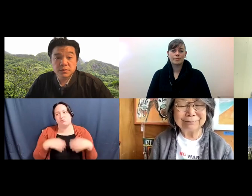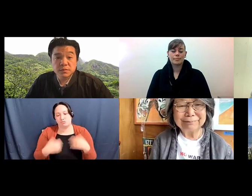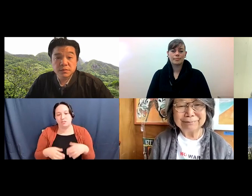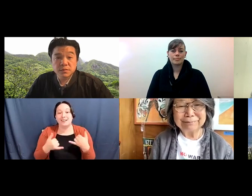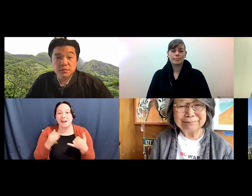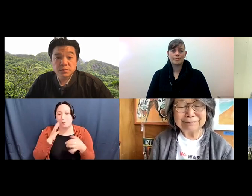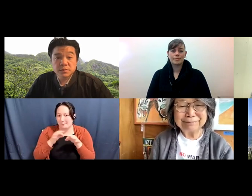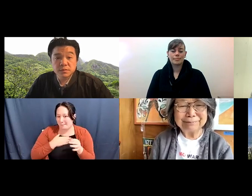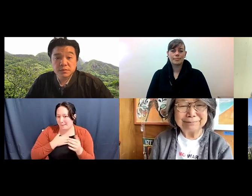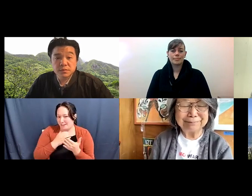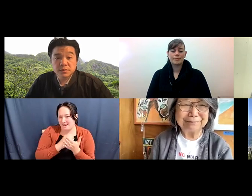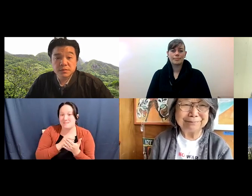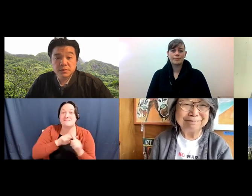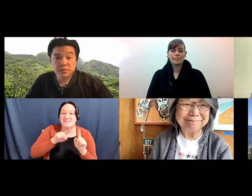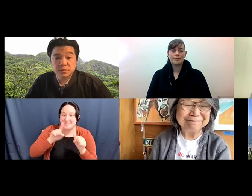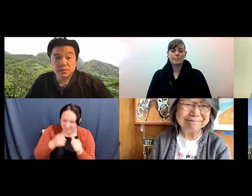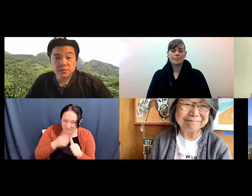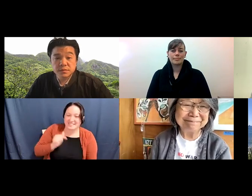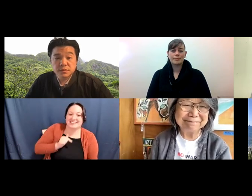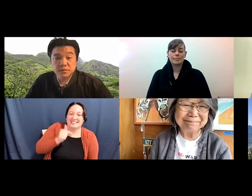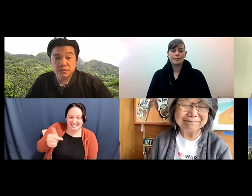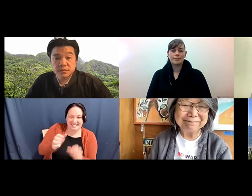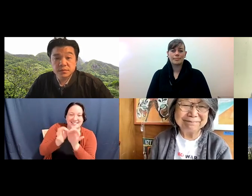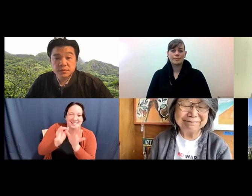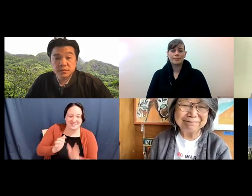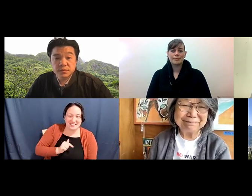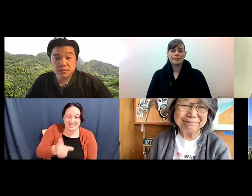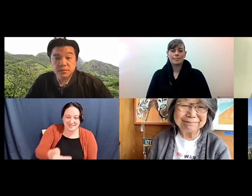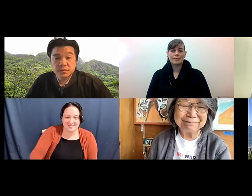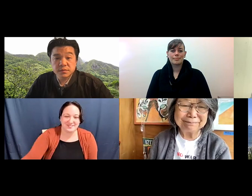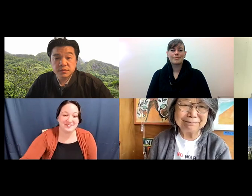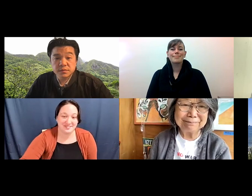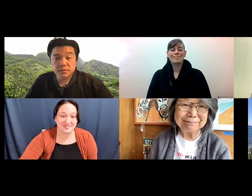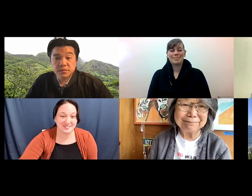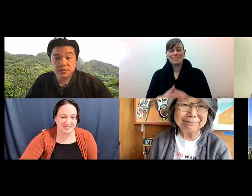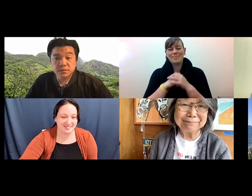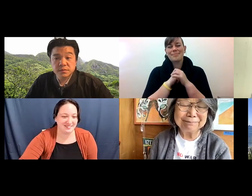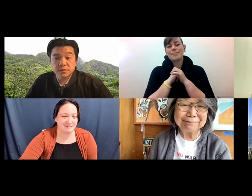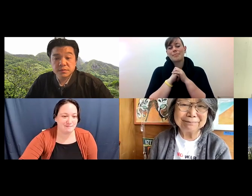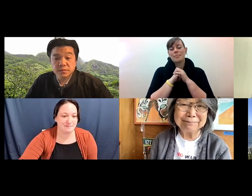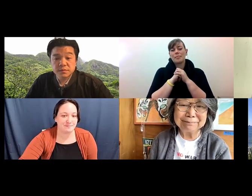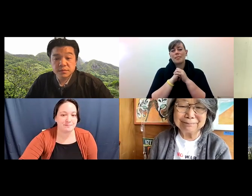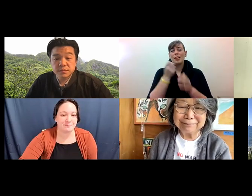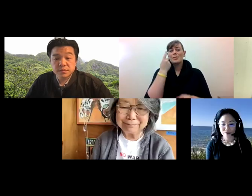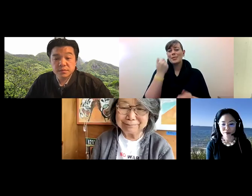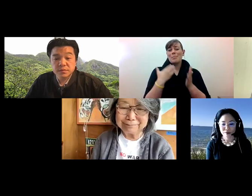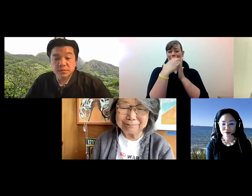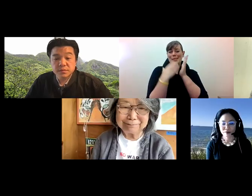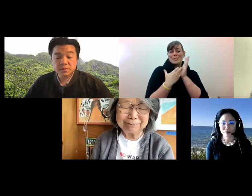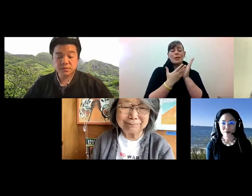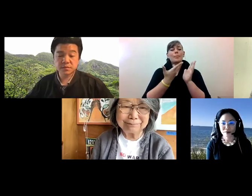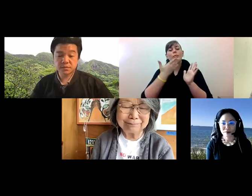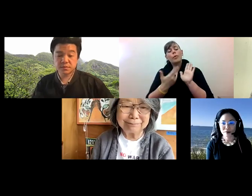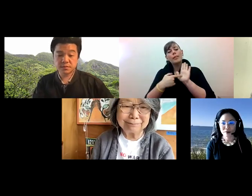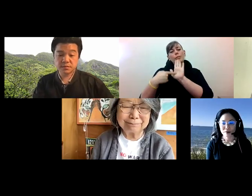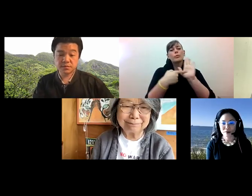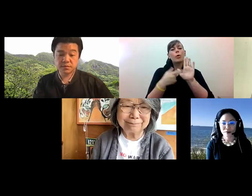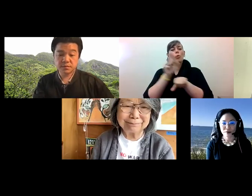Katherine Lee: it's... it's a reflection of the work that I did with Pam and Eddy as they were writing their chapters and reflecting on what it meant for me to actually be in dialogue